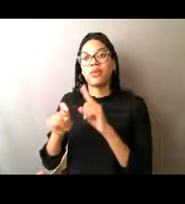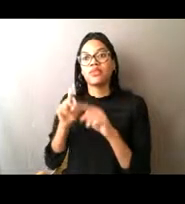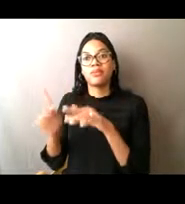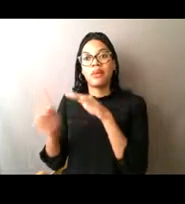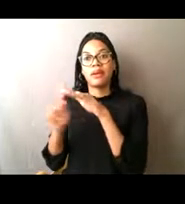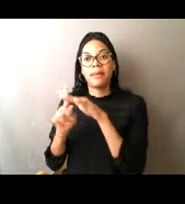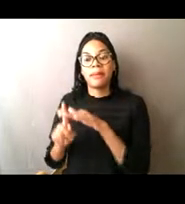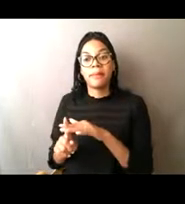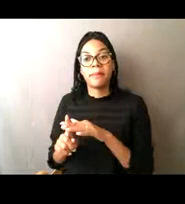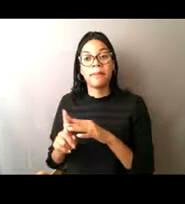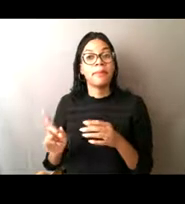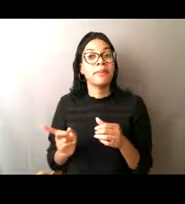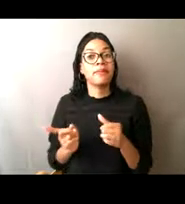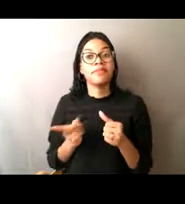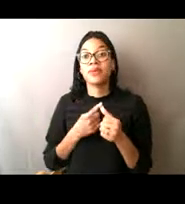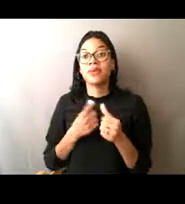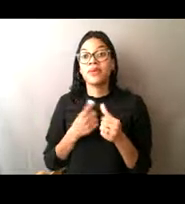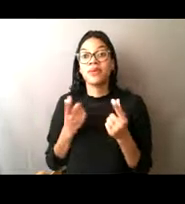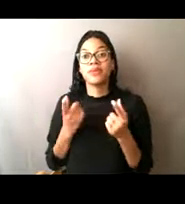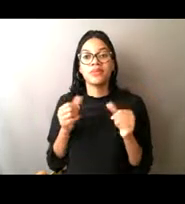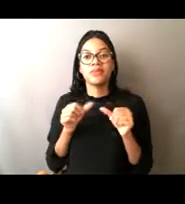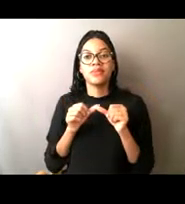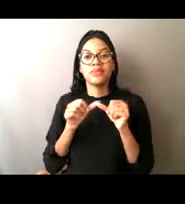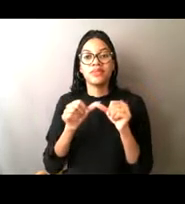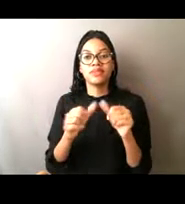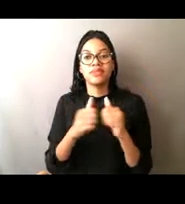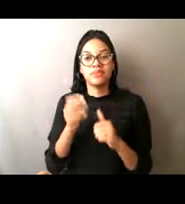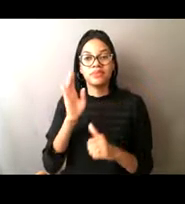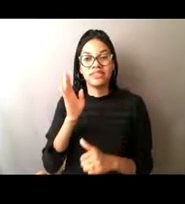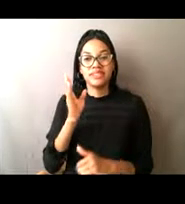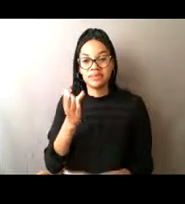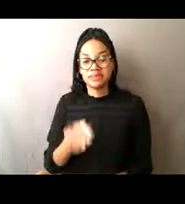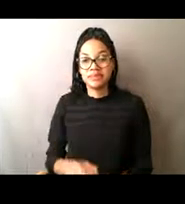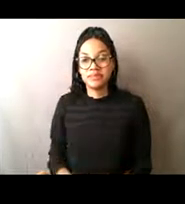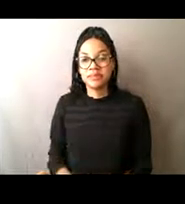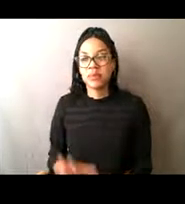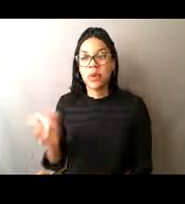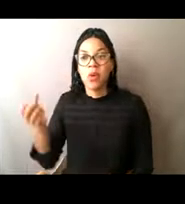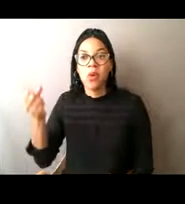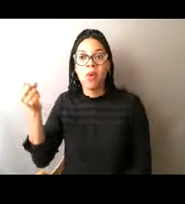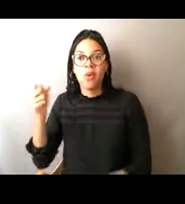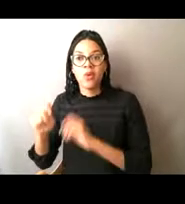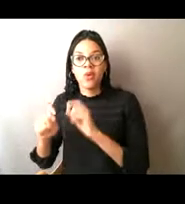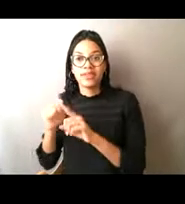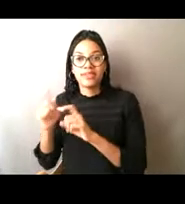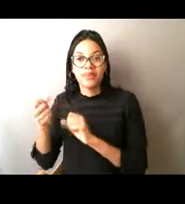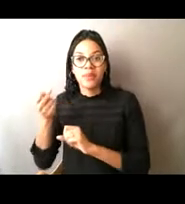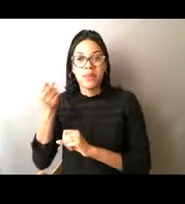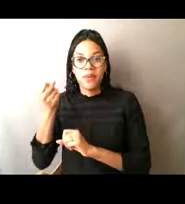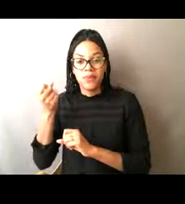we're going to continue on with this presentation. So set those questions in your minds and bring them up in a minute.